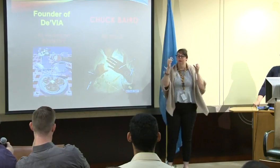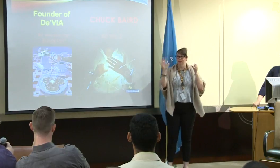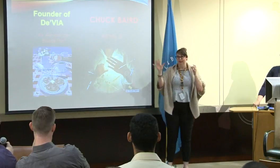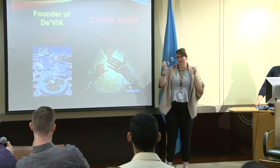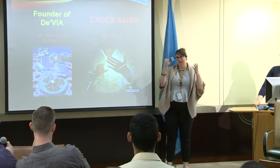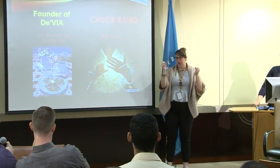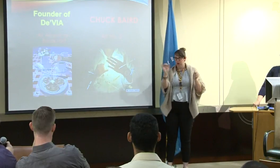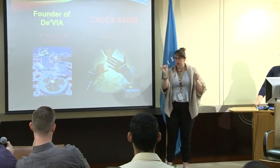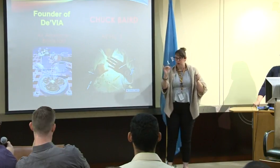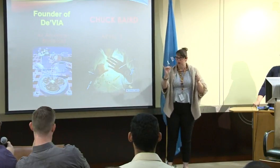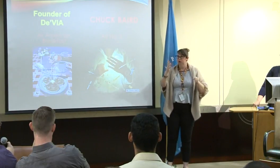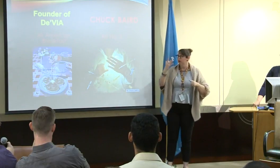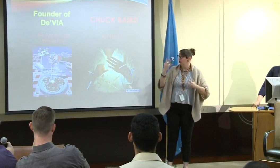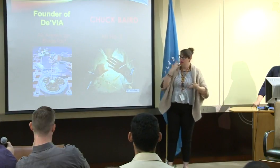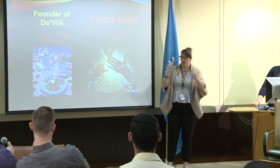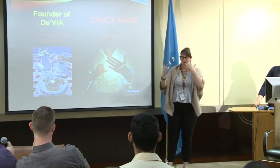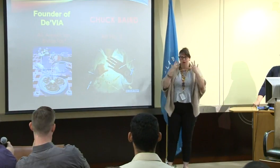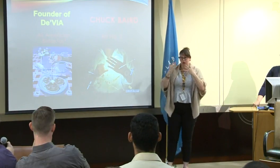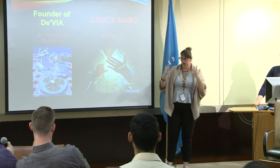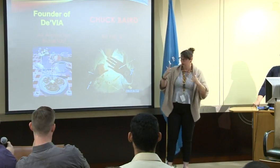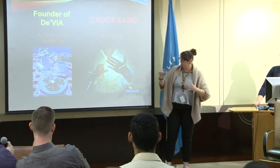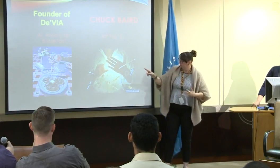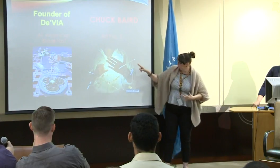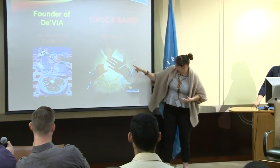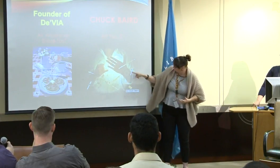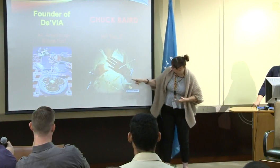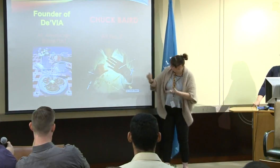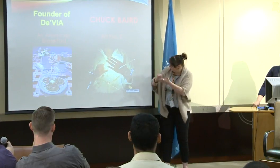Now, in this one, art number two, again, a focus on sign language.